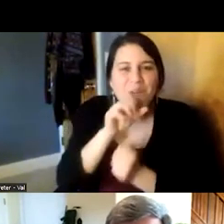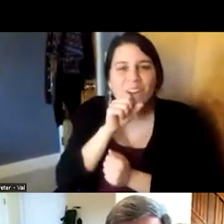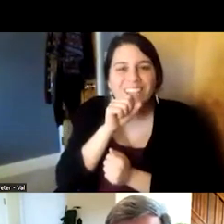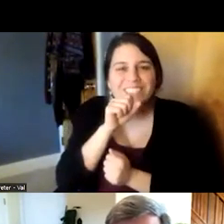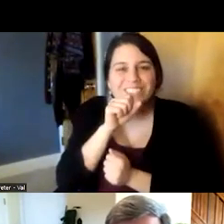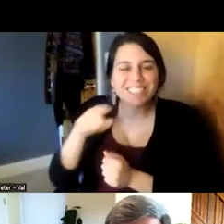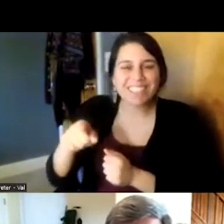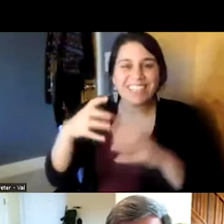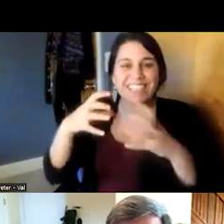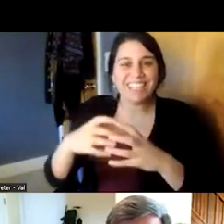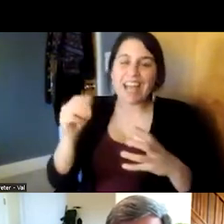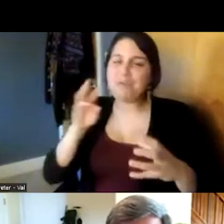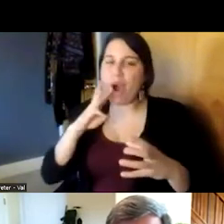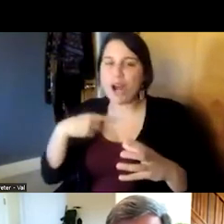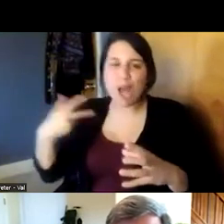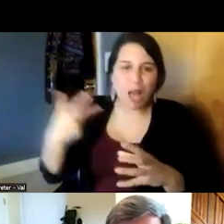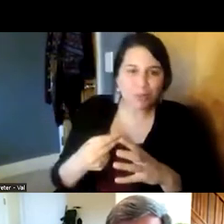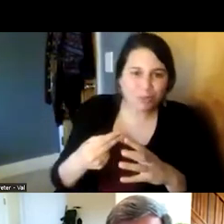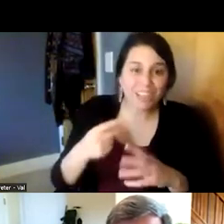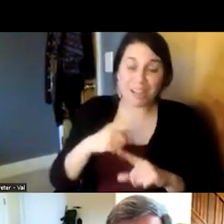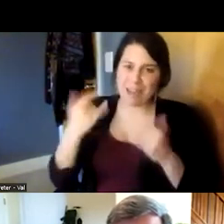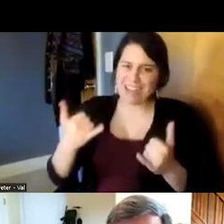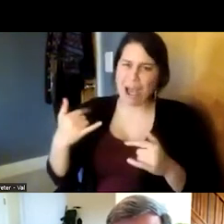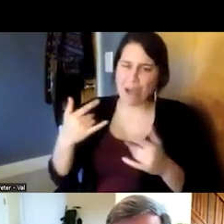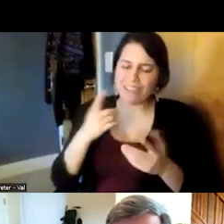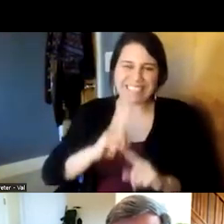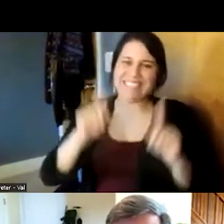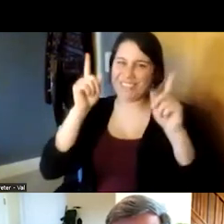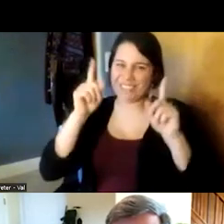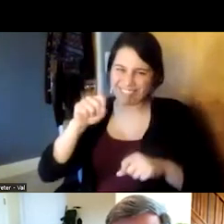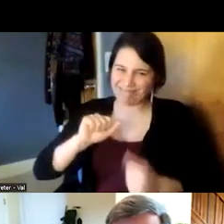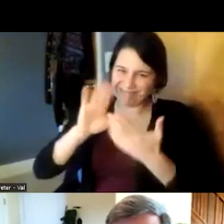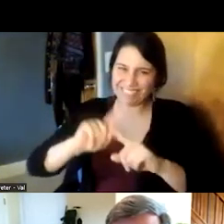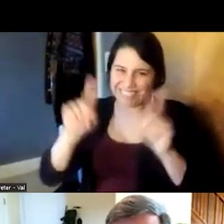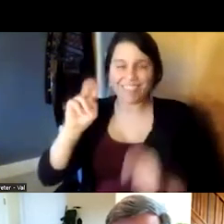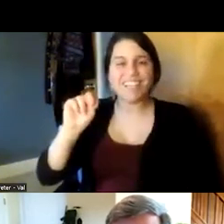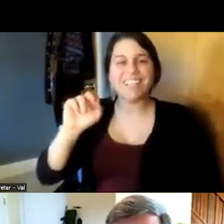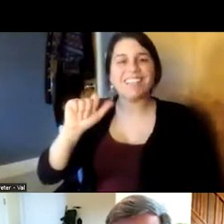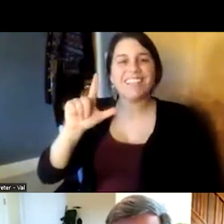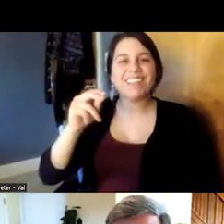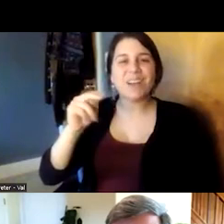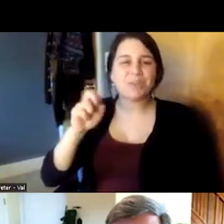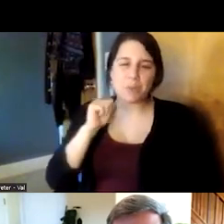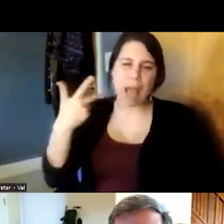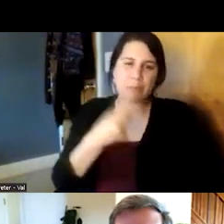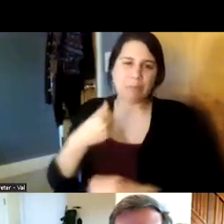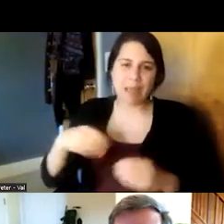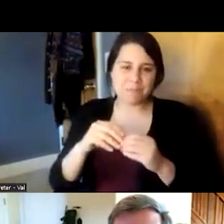so we've come a long way since then and naloxone is now intranasal and we have plenty of it to give